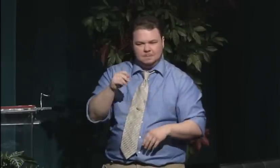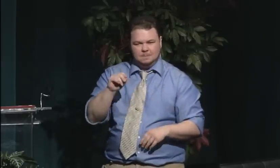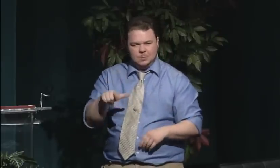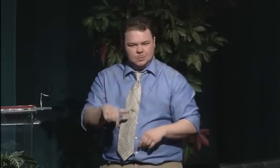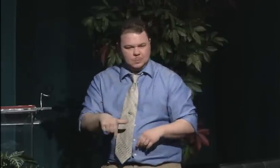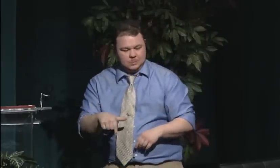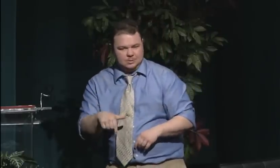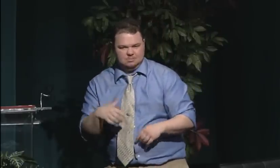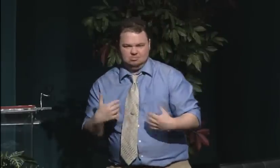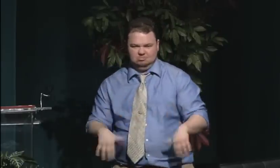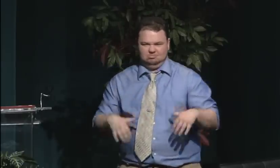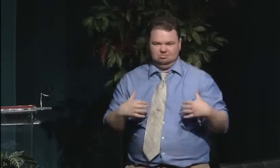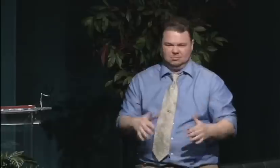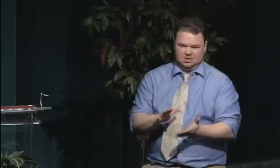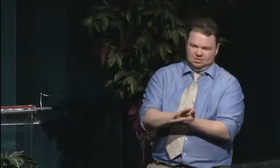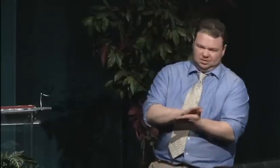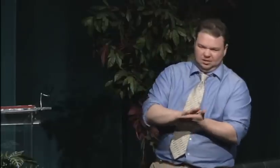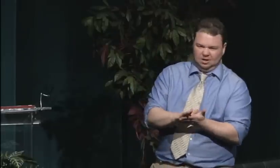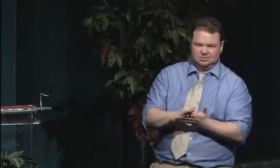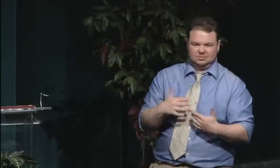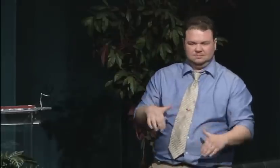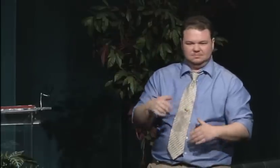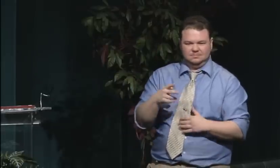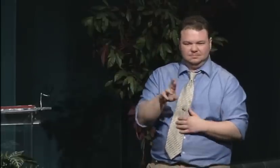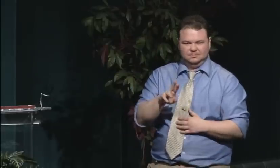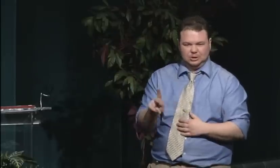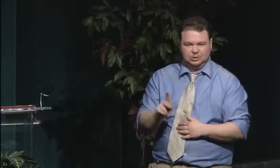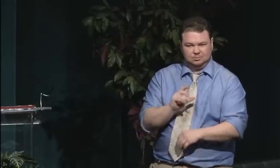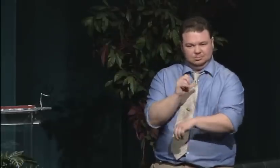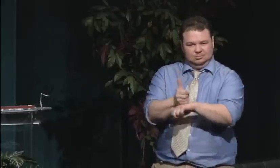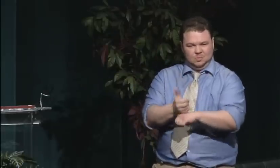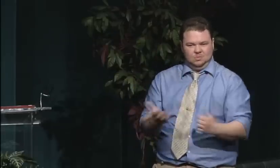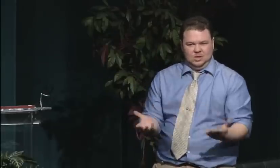There was a lot of communication going towards E.M.G.